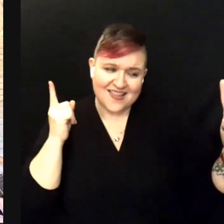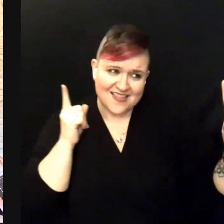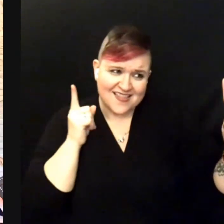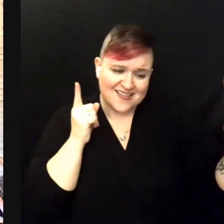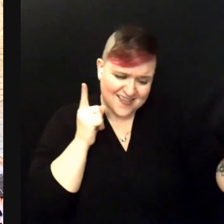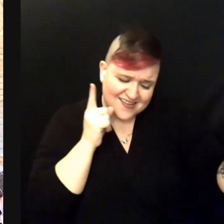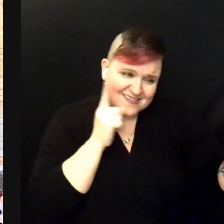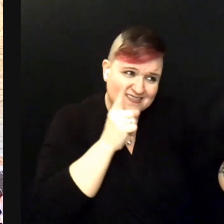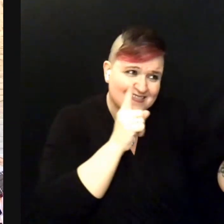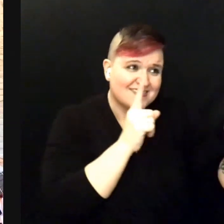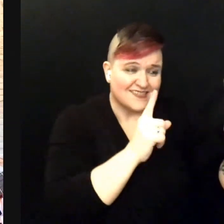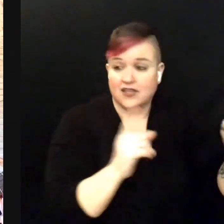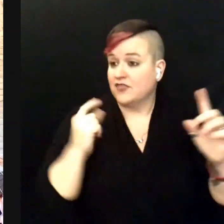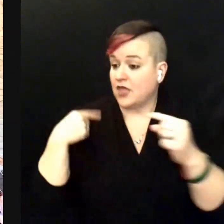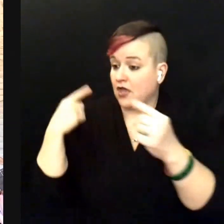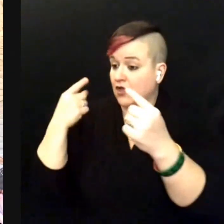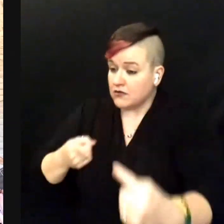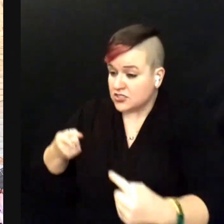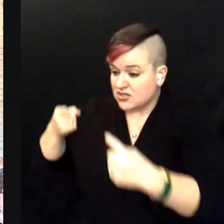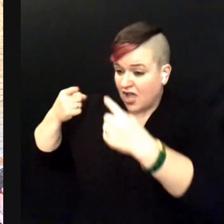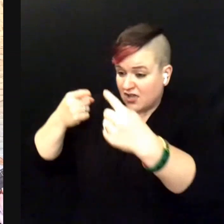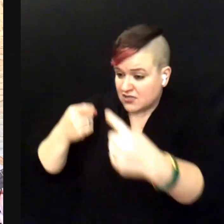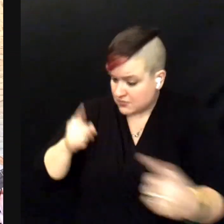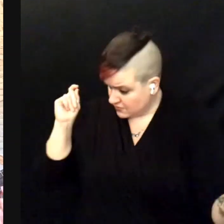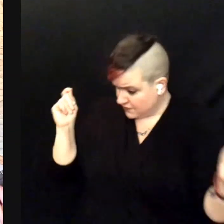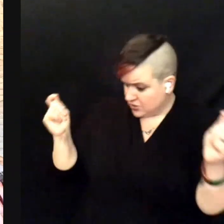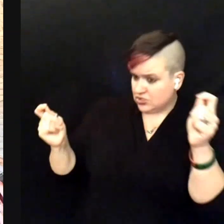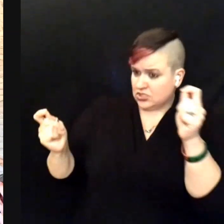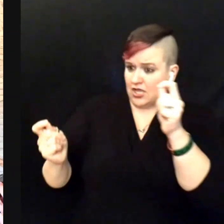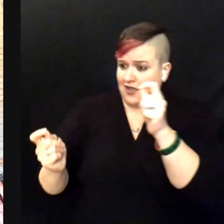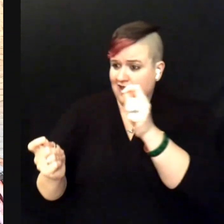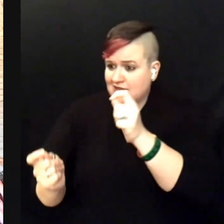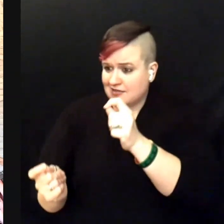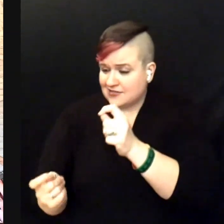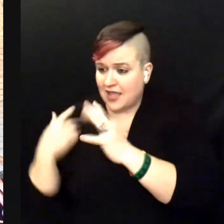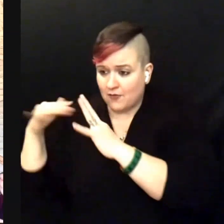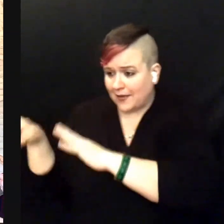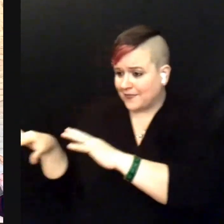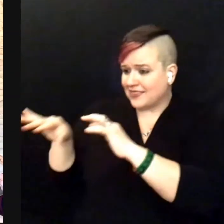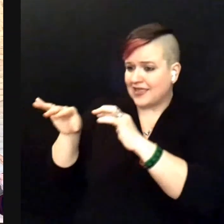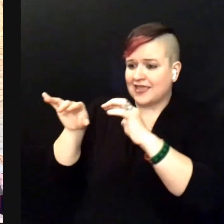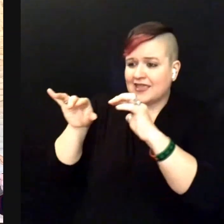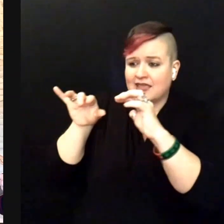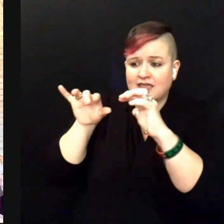the weather is changing I’m leaving the cold